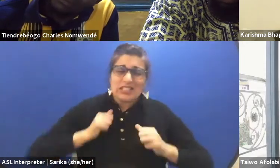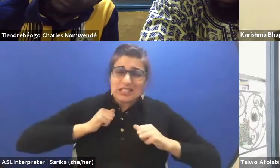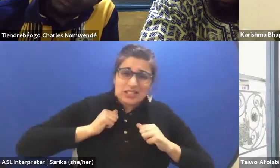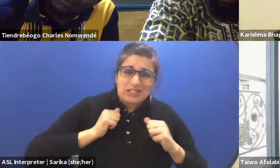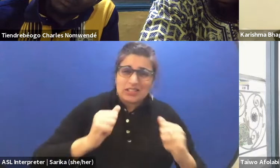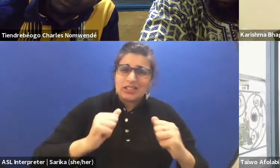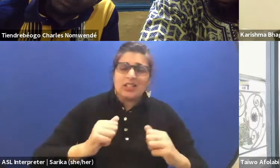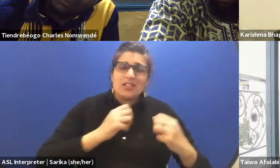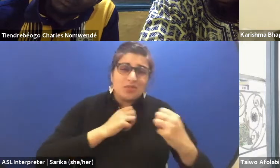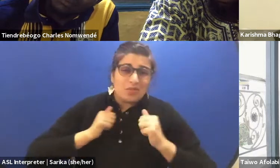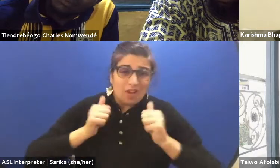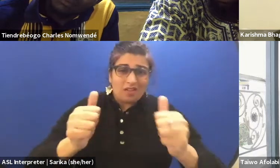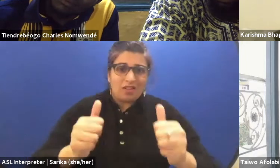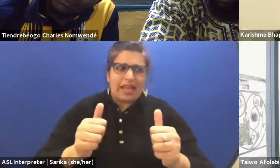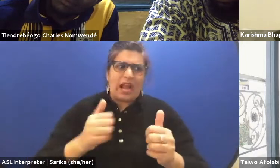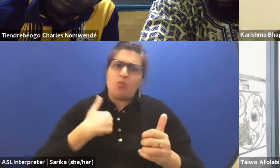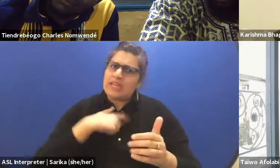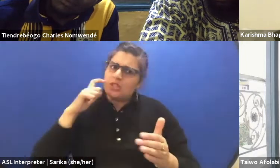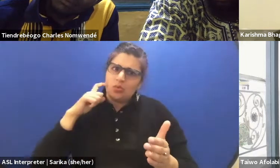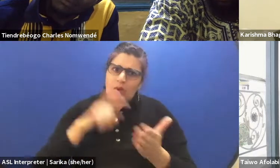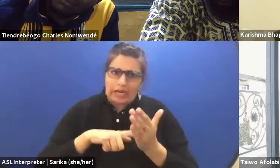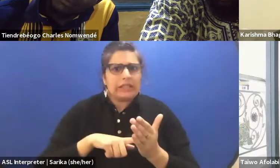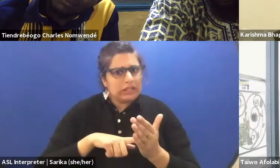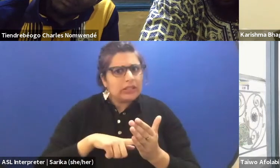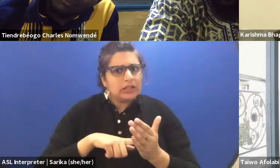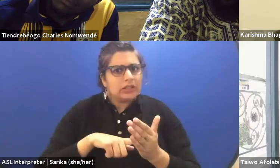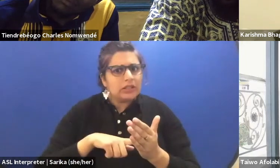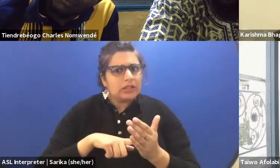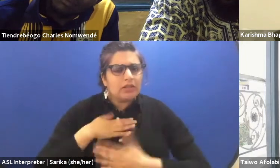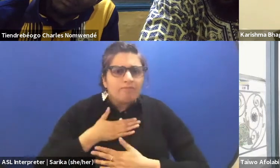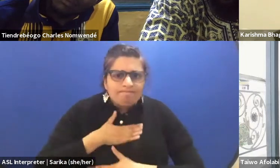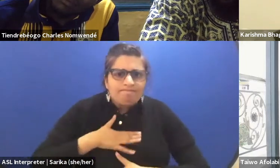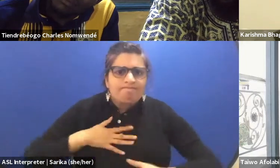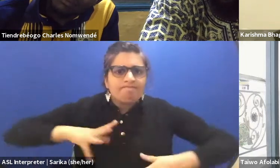And that needs to be recognized. And that needs to be appreciated and accepted and supported